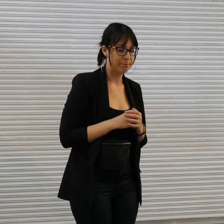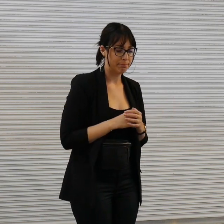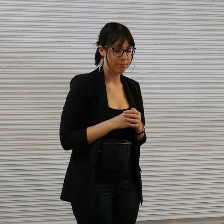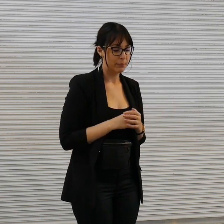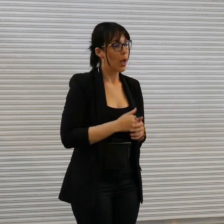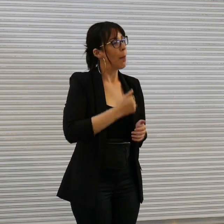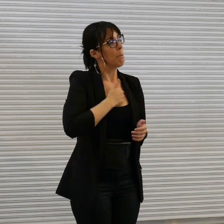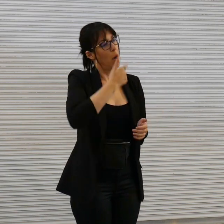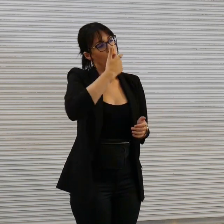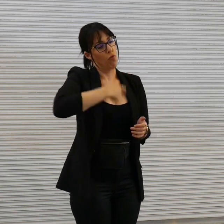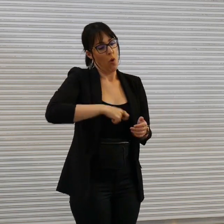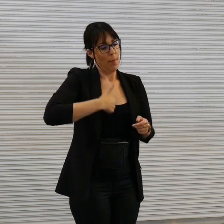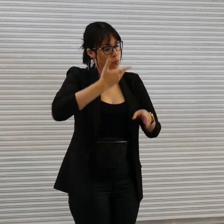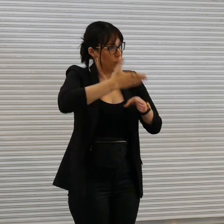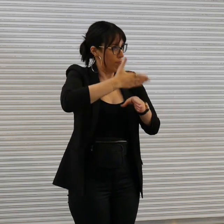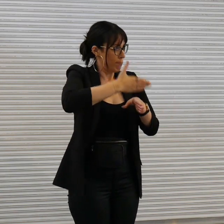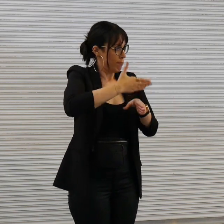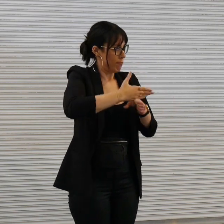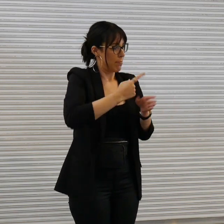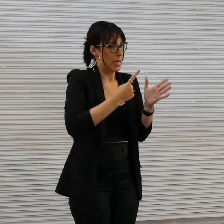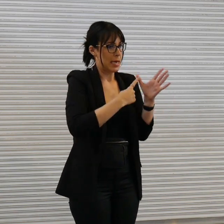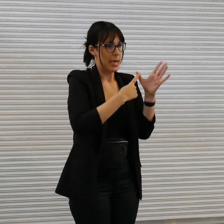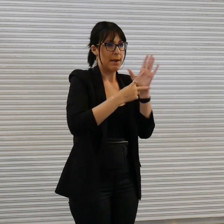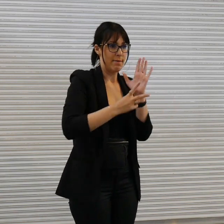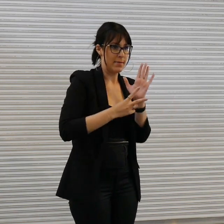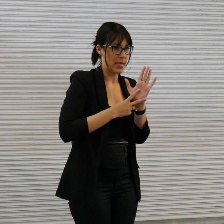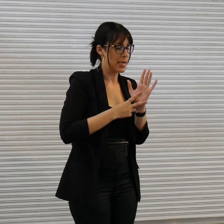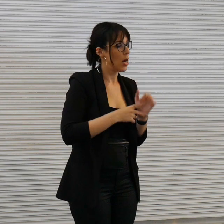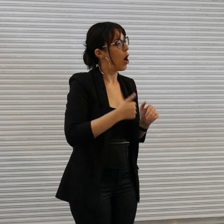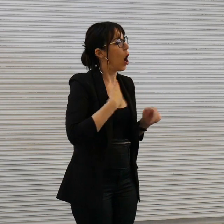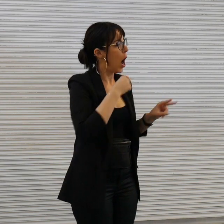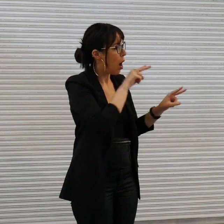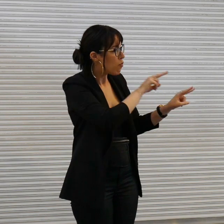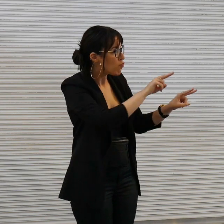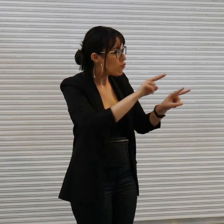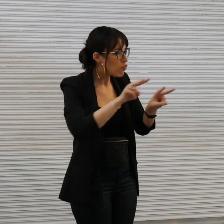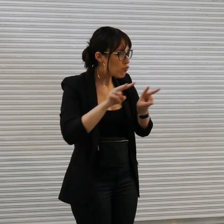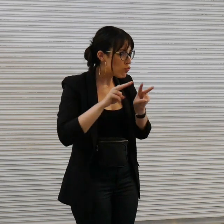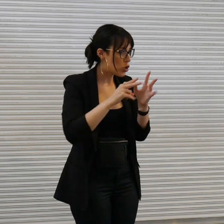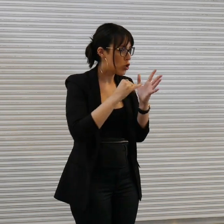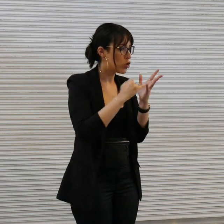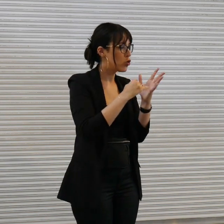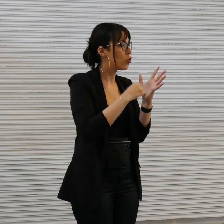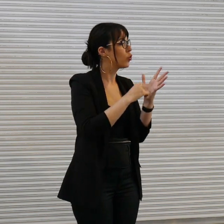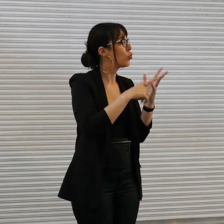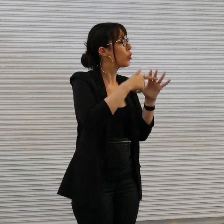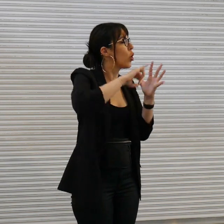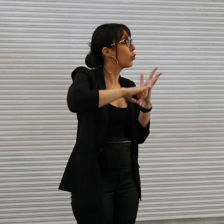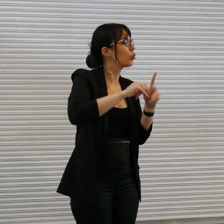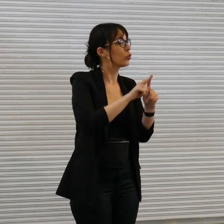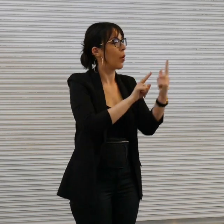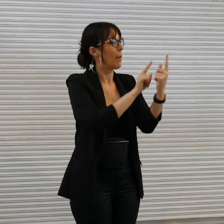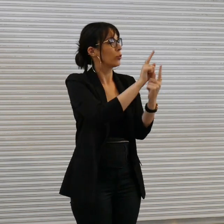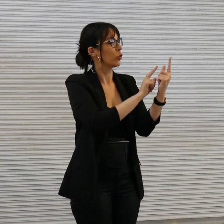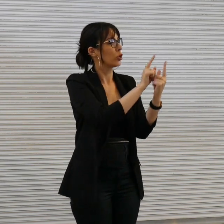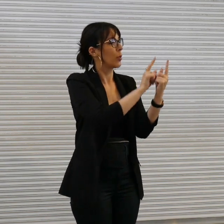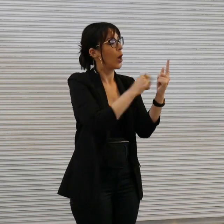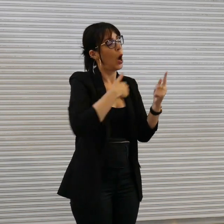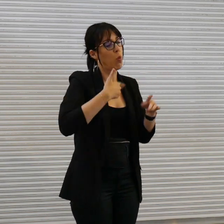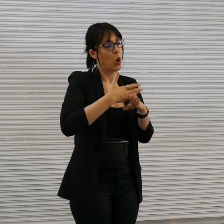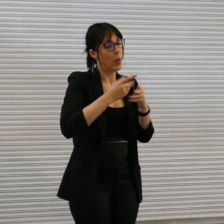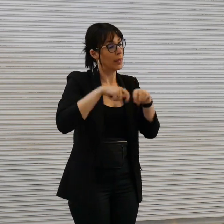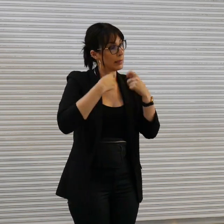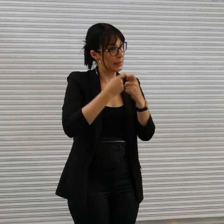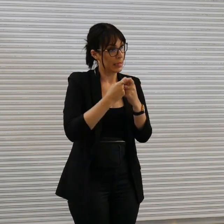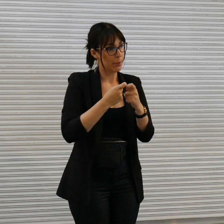at AAV um I um oversee the studios and mentorships I work with a fabulous team of creative producers